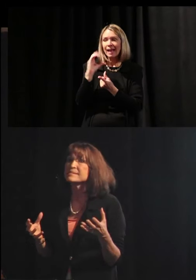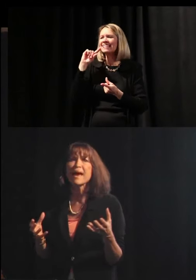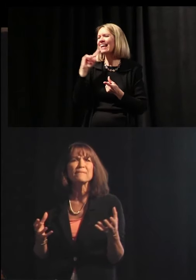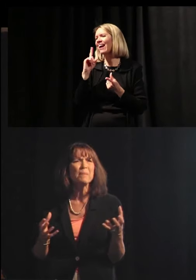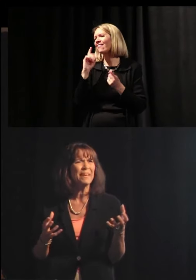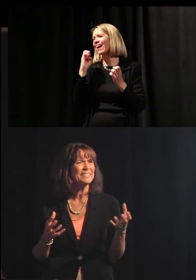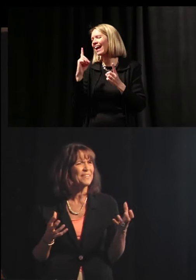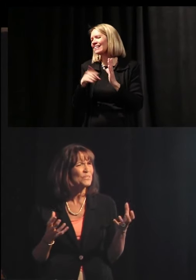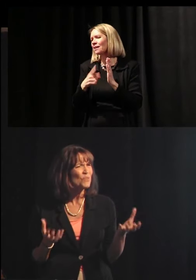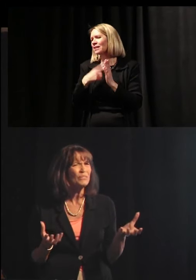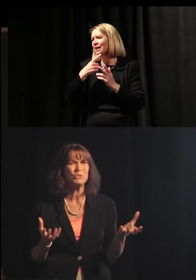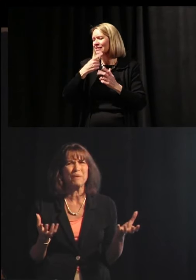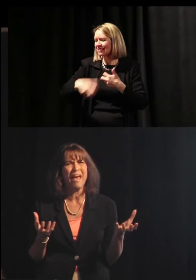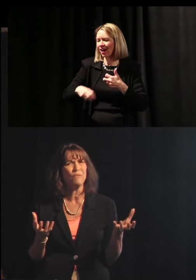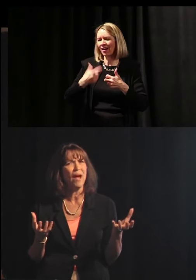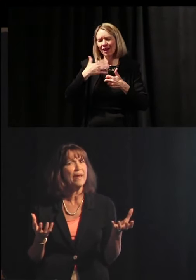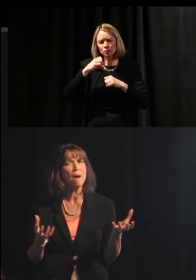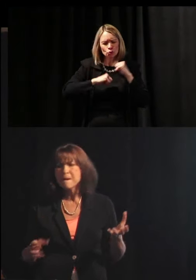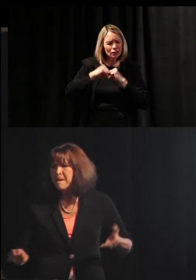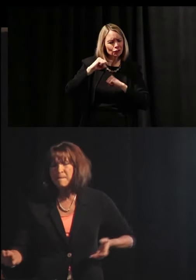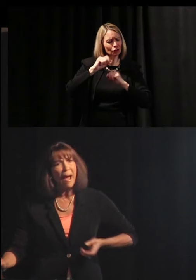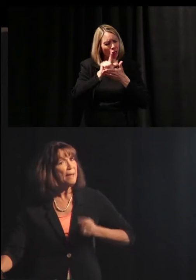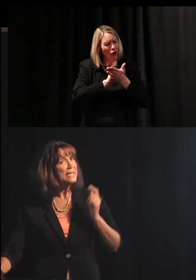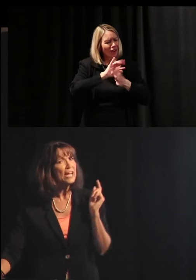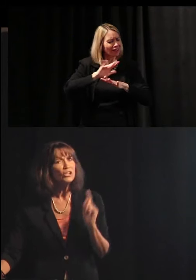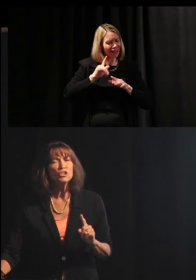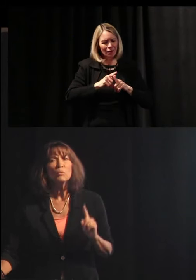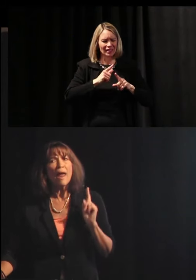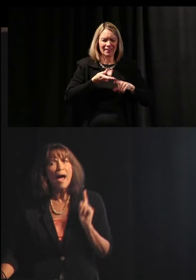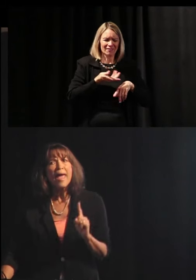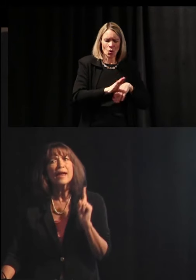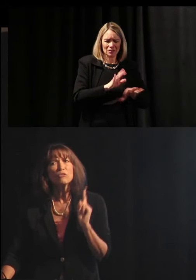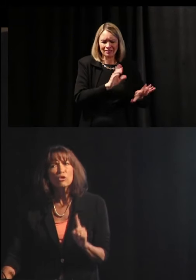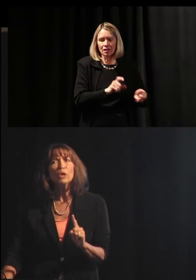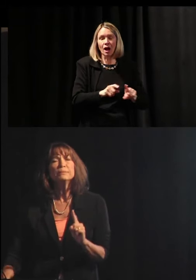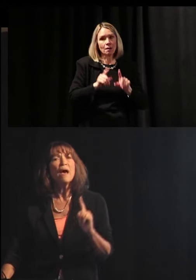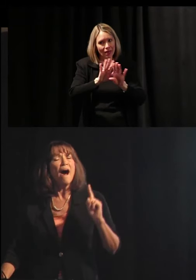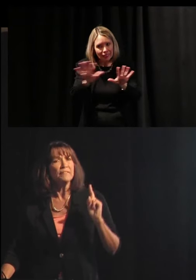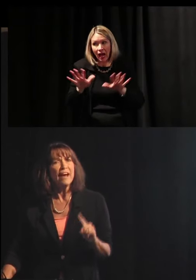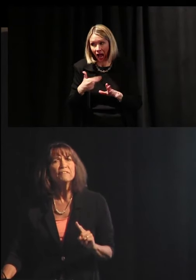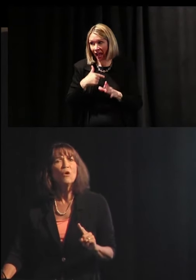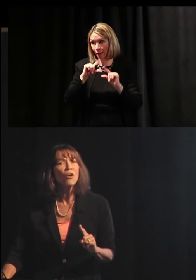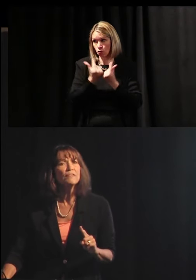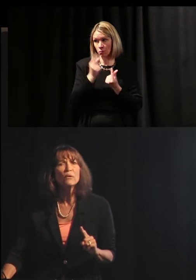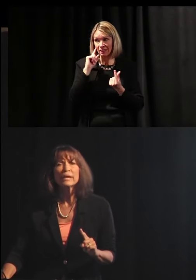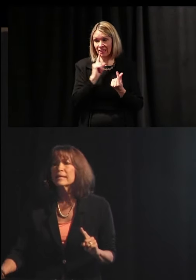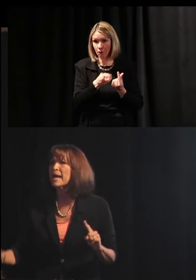in Deaf Ed because of the structures we have right now. But I'm telling you, when I had groups of deaf and hard of hearing kids,